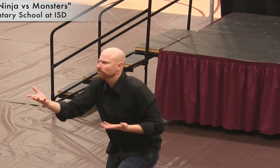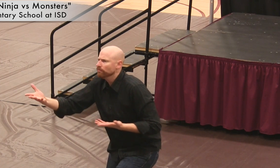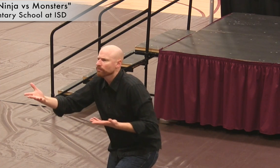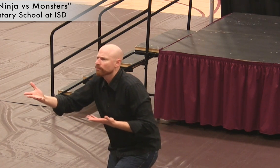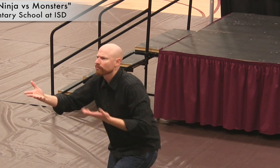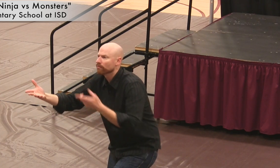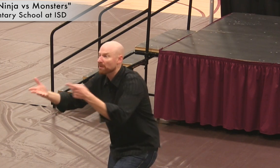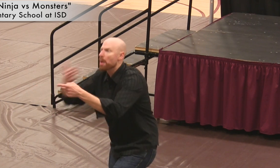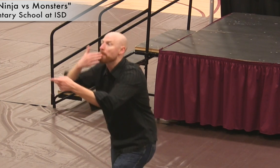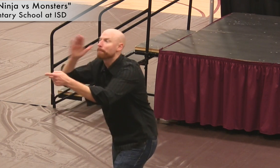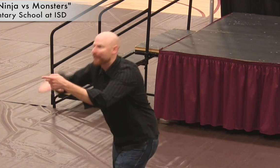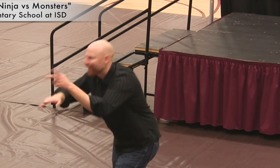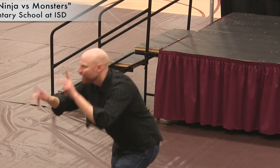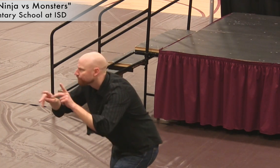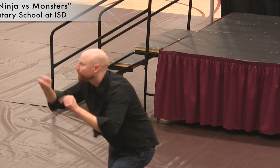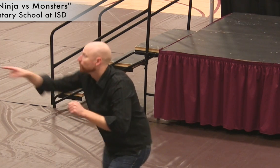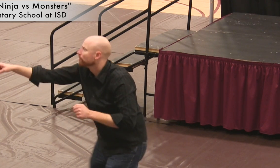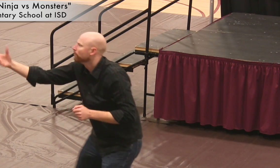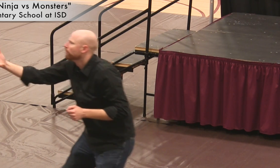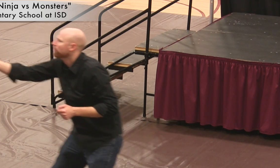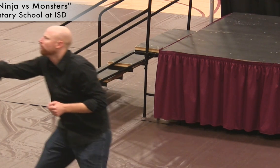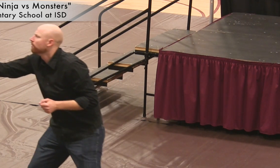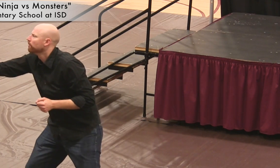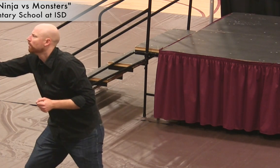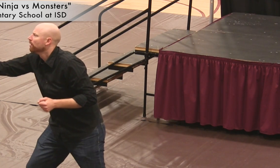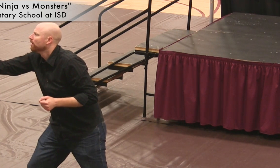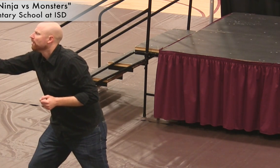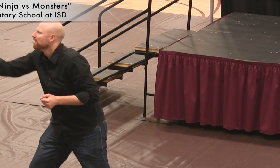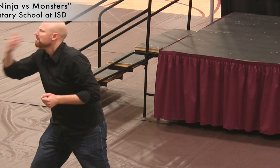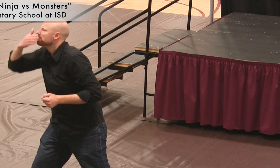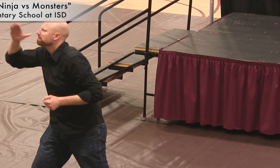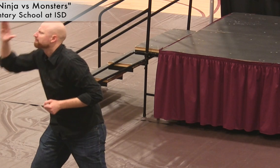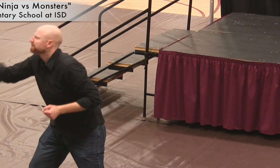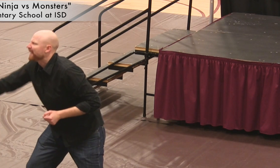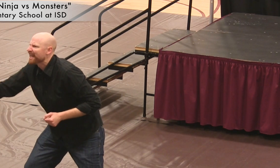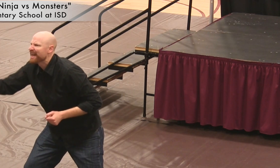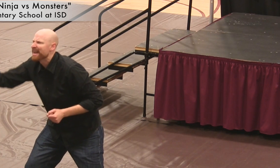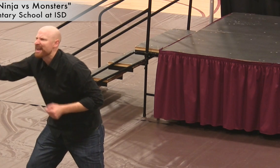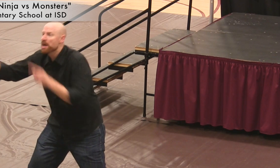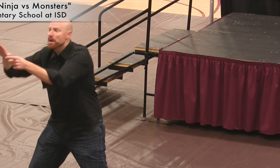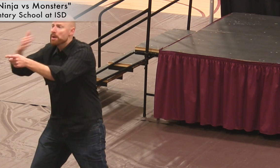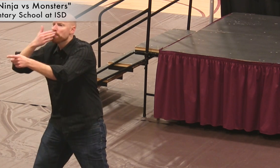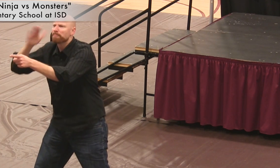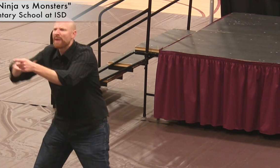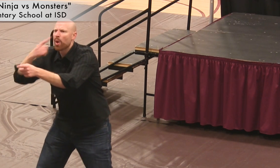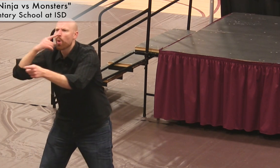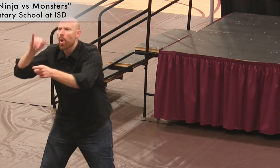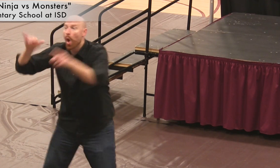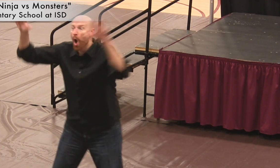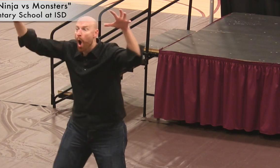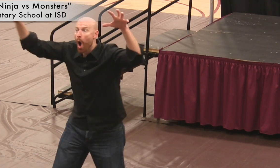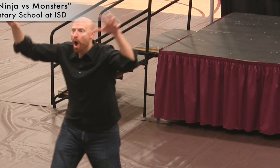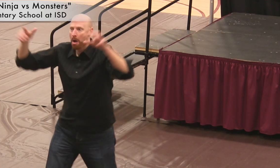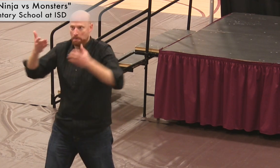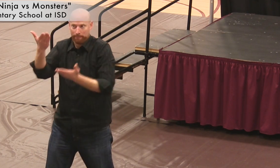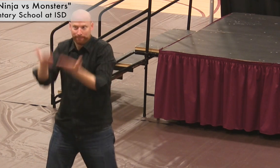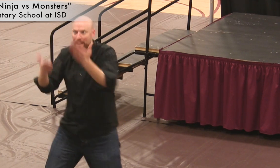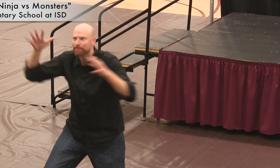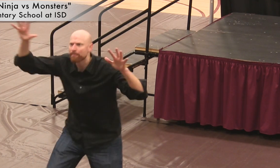[looks at comments from audience] Bad people, yes - and you? Villains, yeah - oh, monsters?